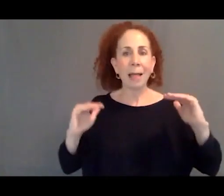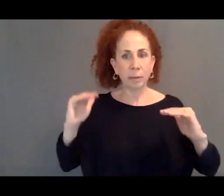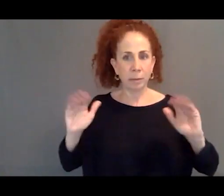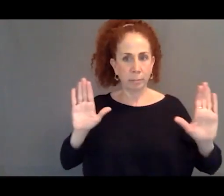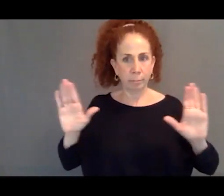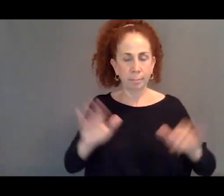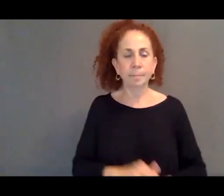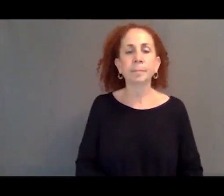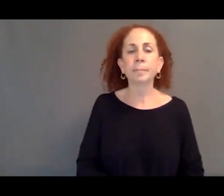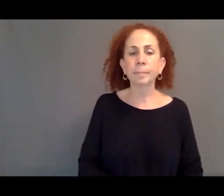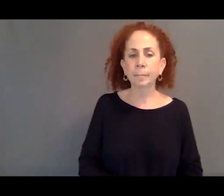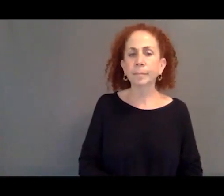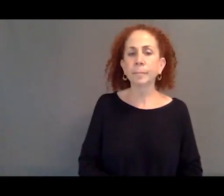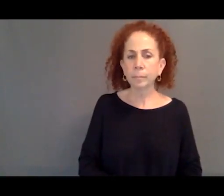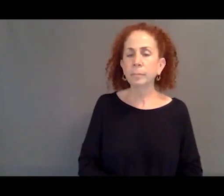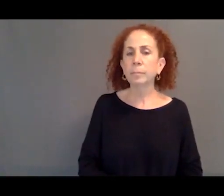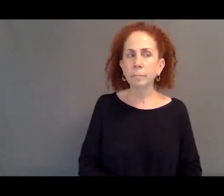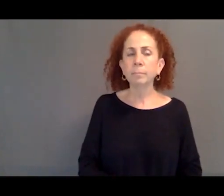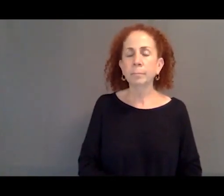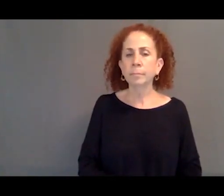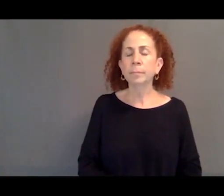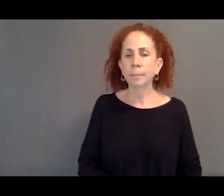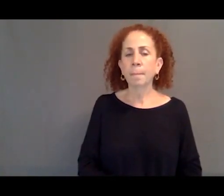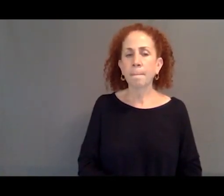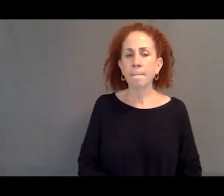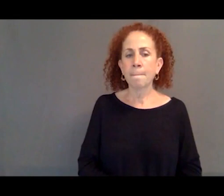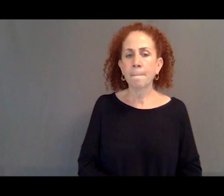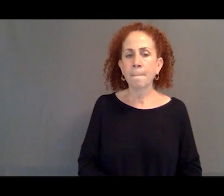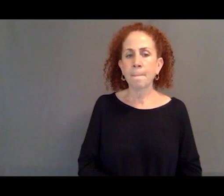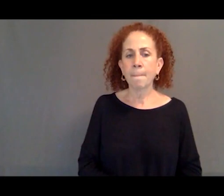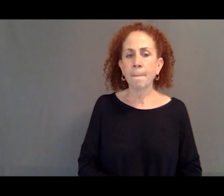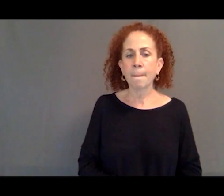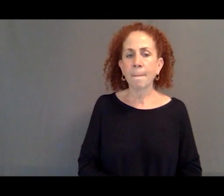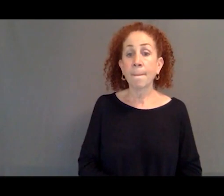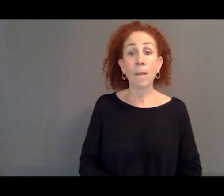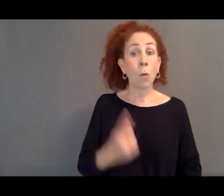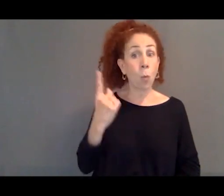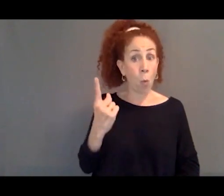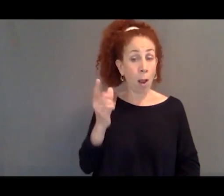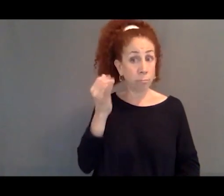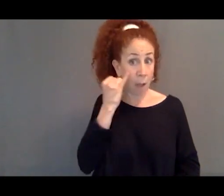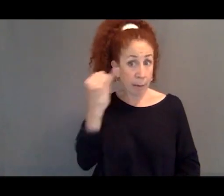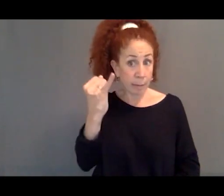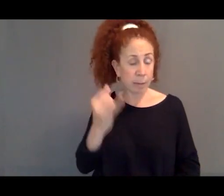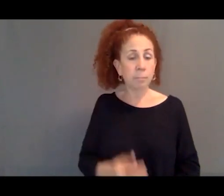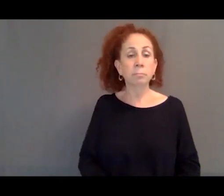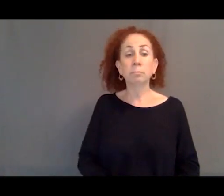these different obligations. And one of them would be to think